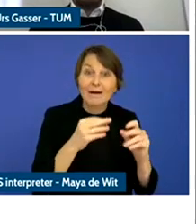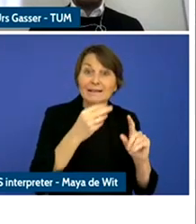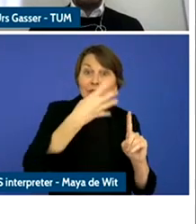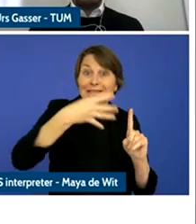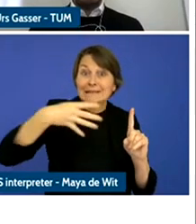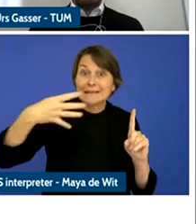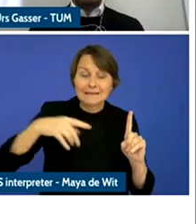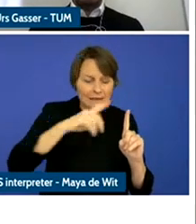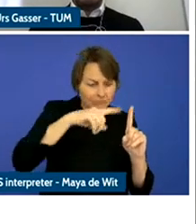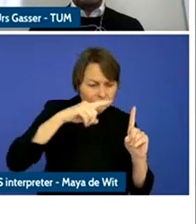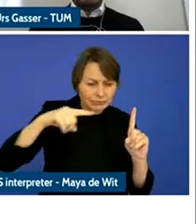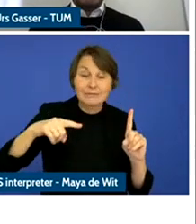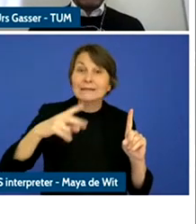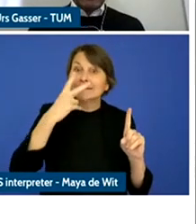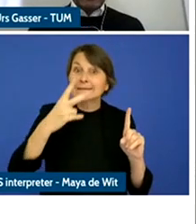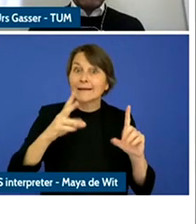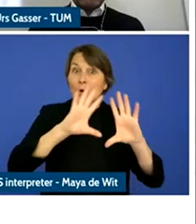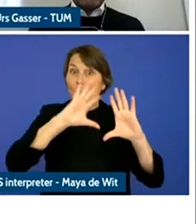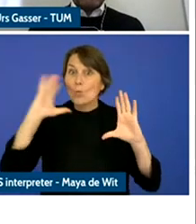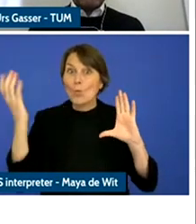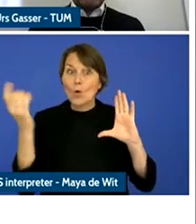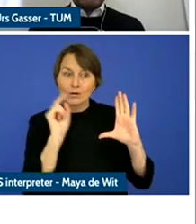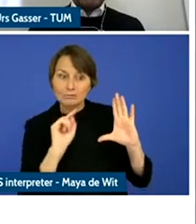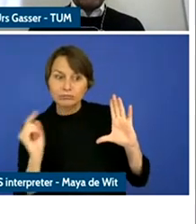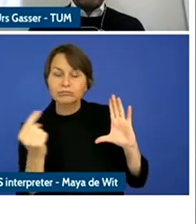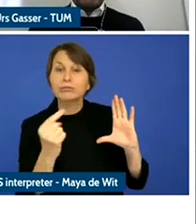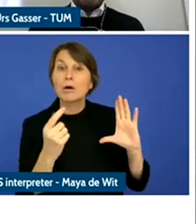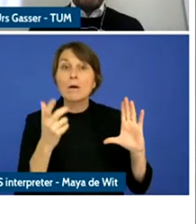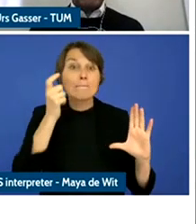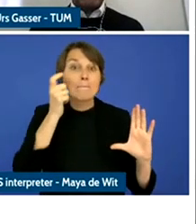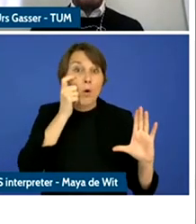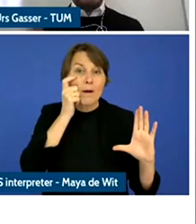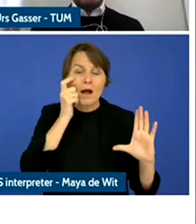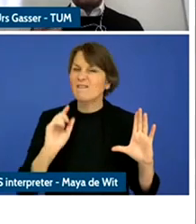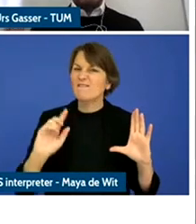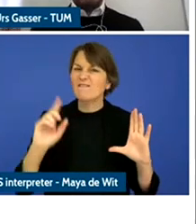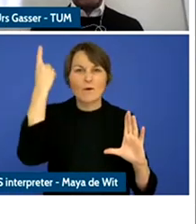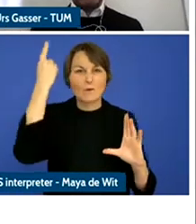parts of the world have become the important access device for young people